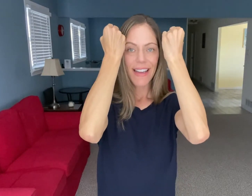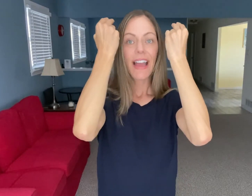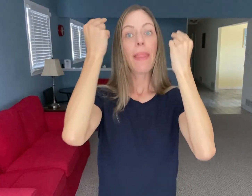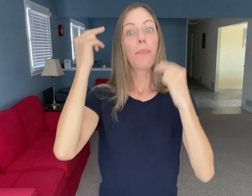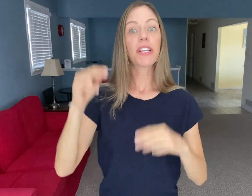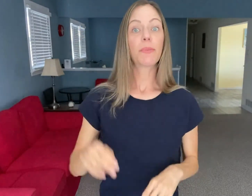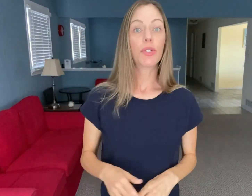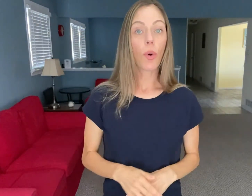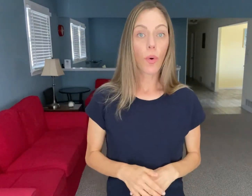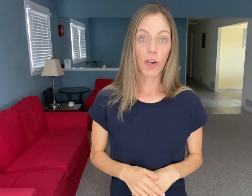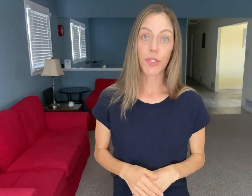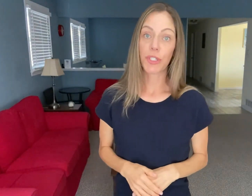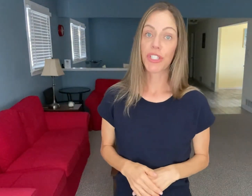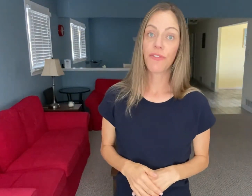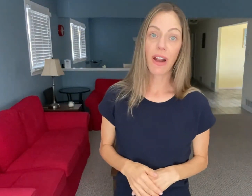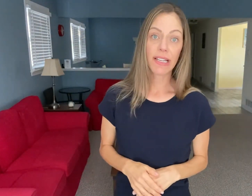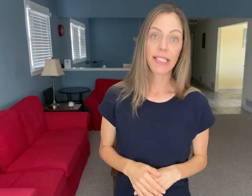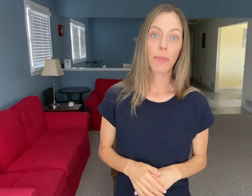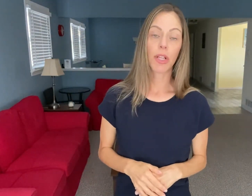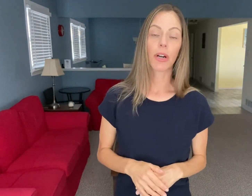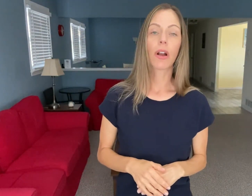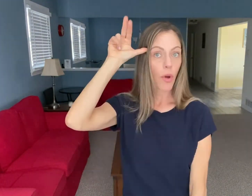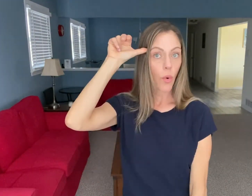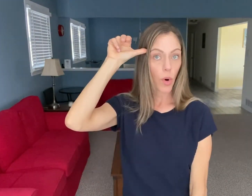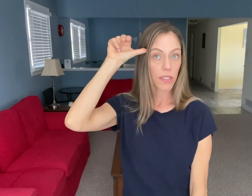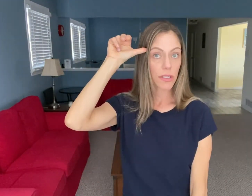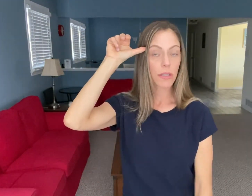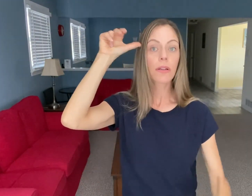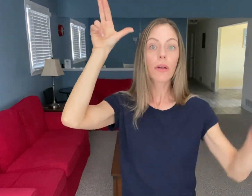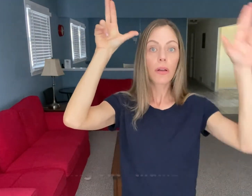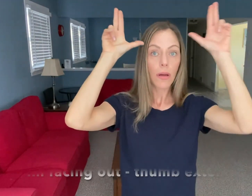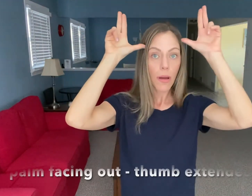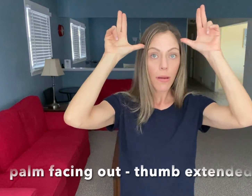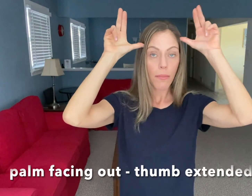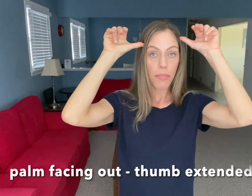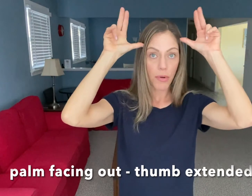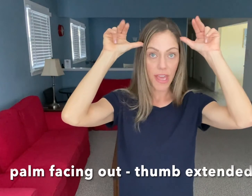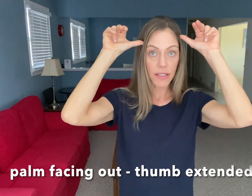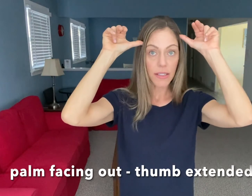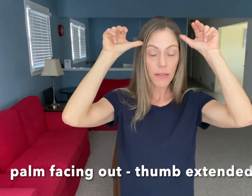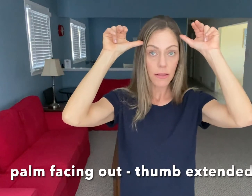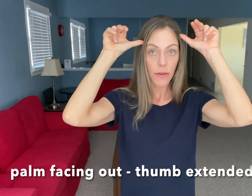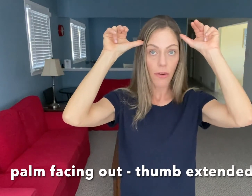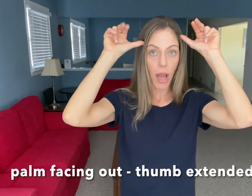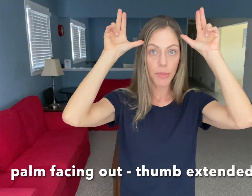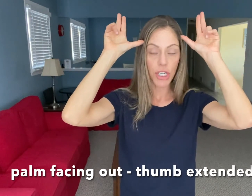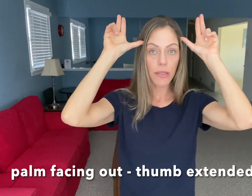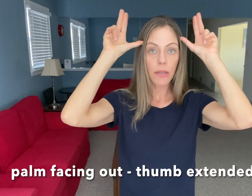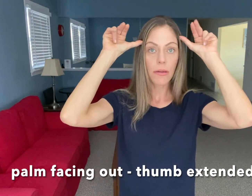And that brings me to HORSE which is very similar. "Horse" Both hands are an option.